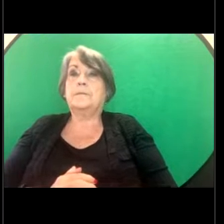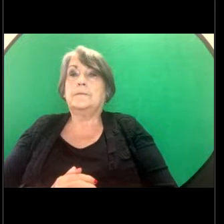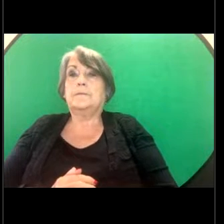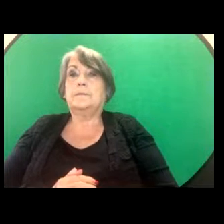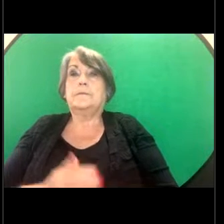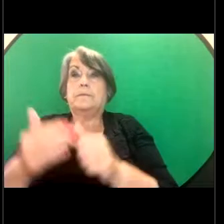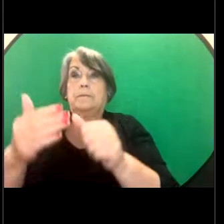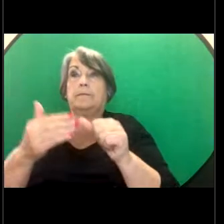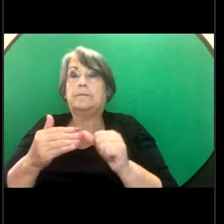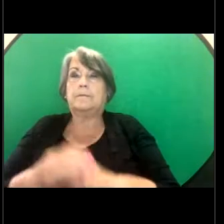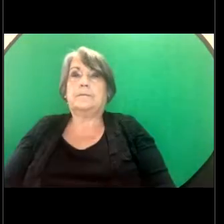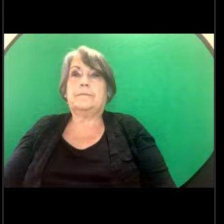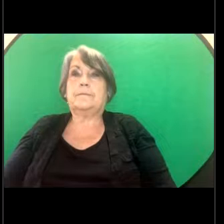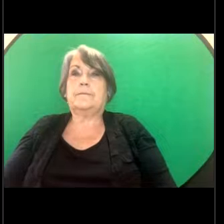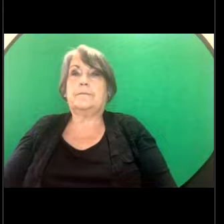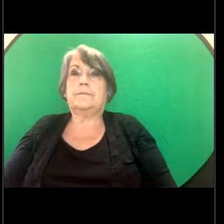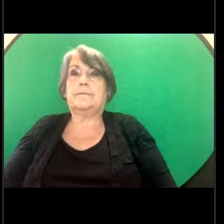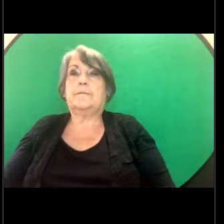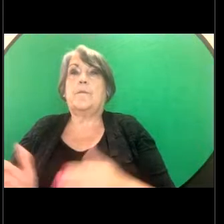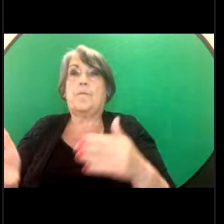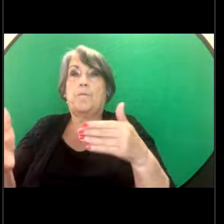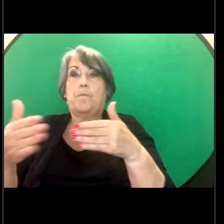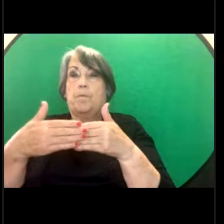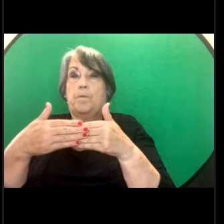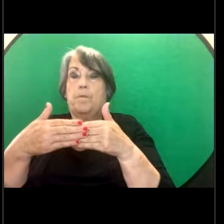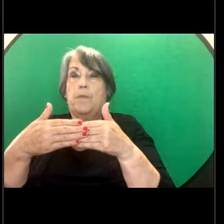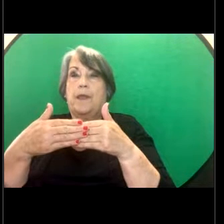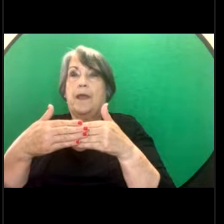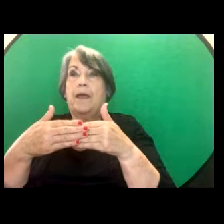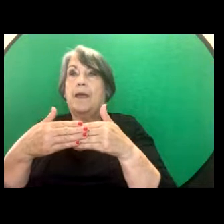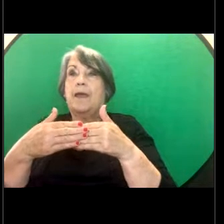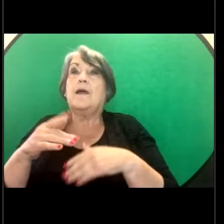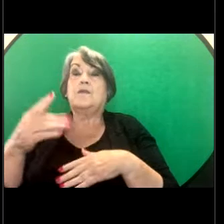Okay. So I'm just going to close it up because we've had everybody answer that question. We'll